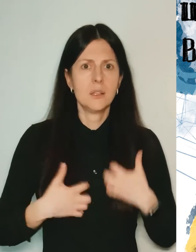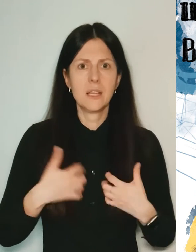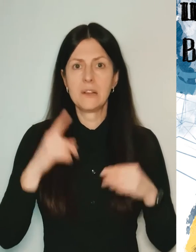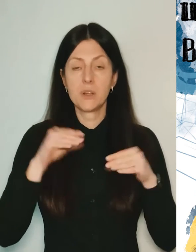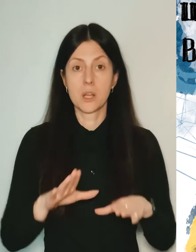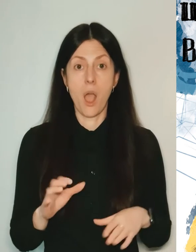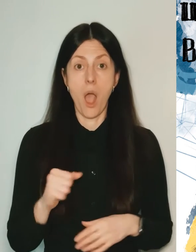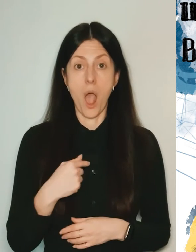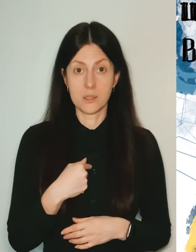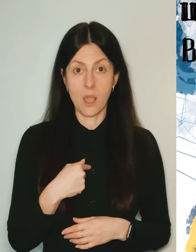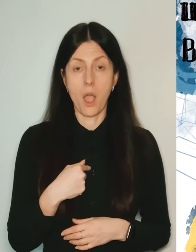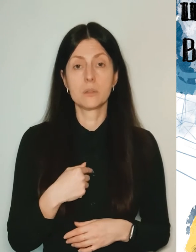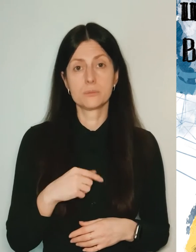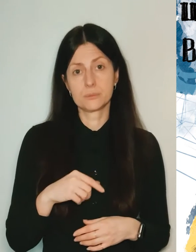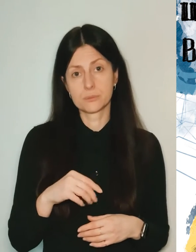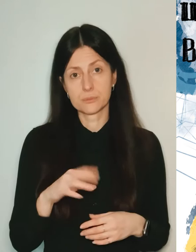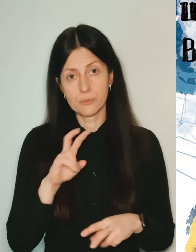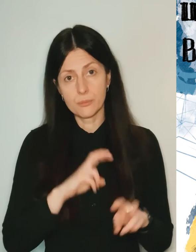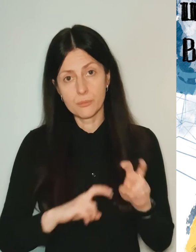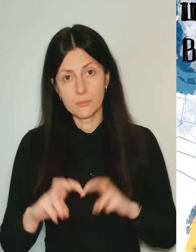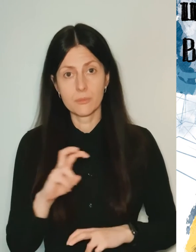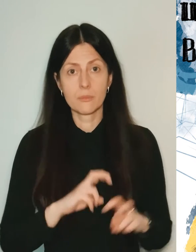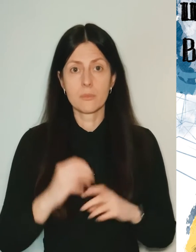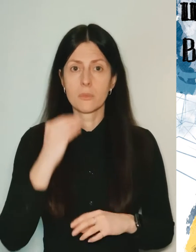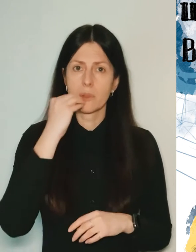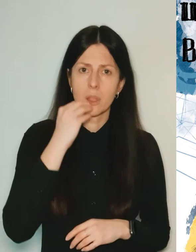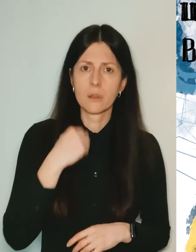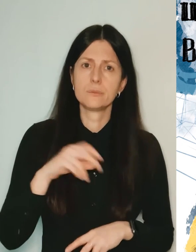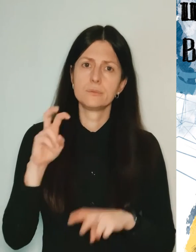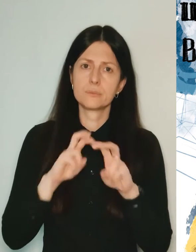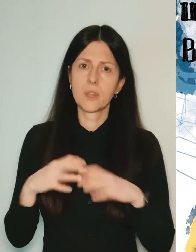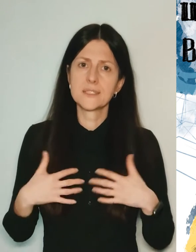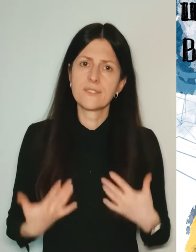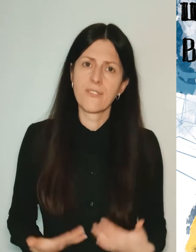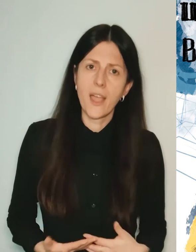And I stupidly continued to look for either the gumboard or a sweater - I did not know what to wear.